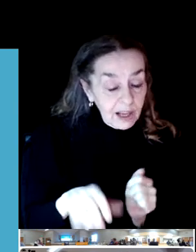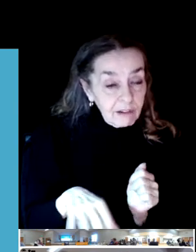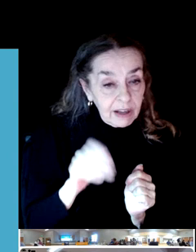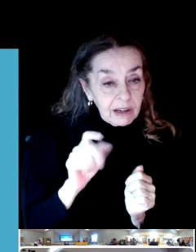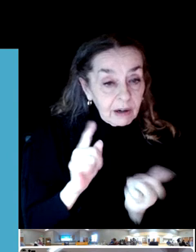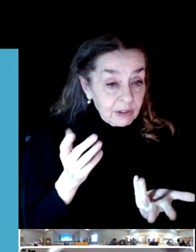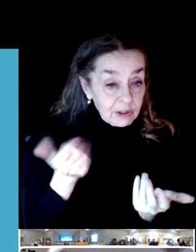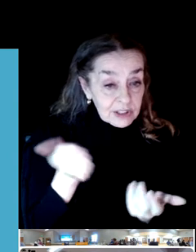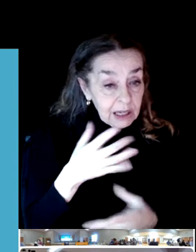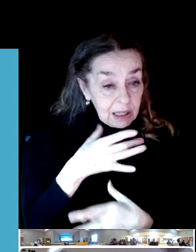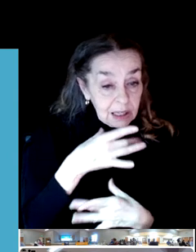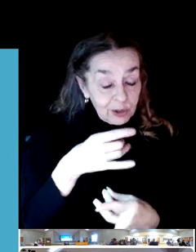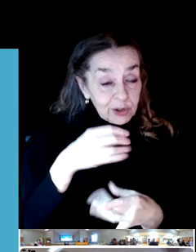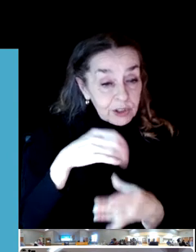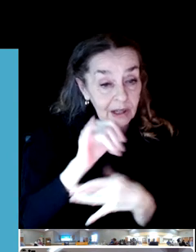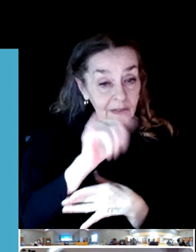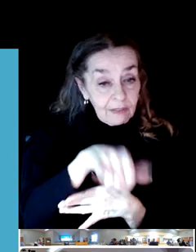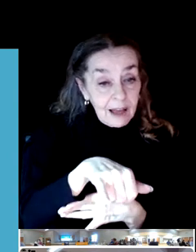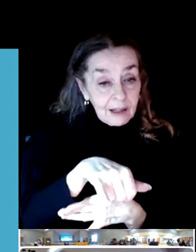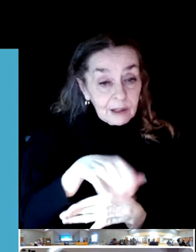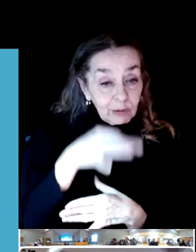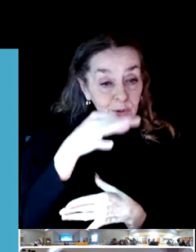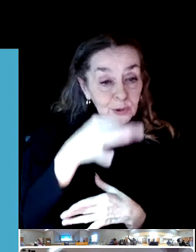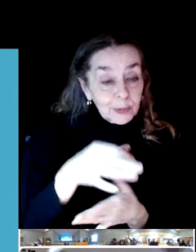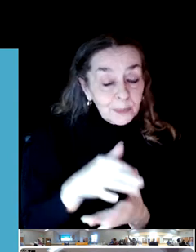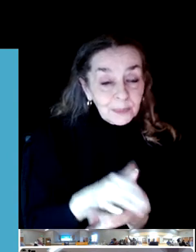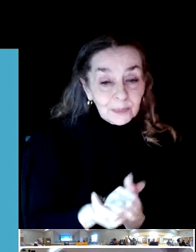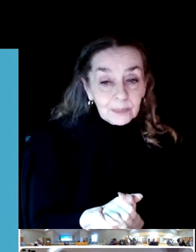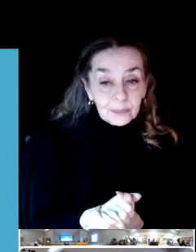the district.